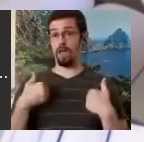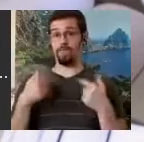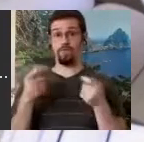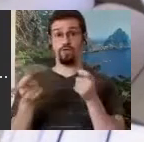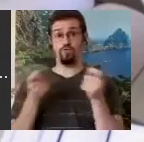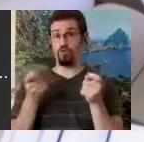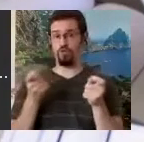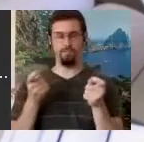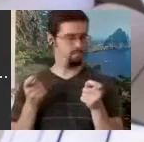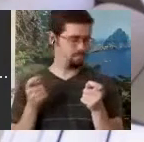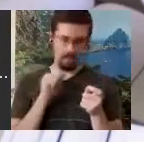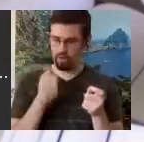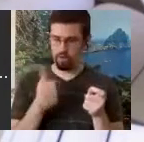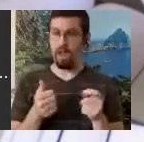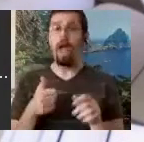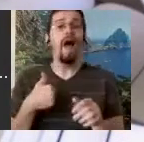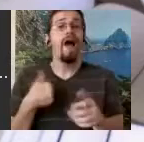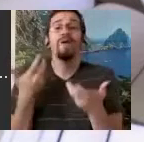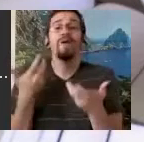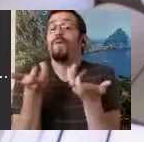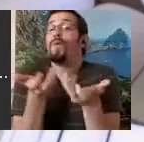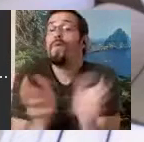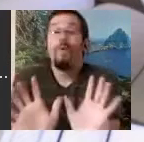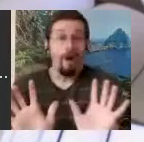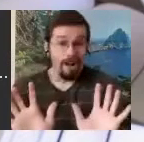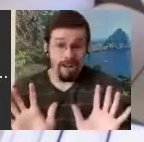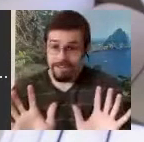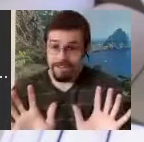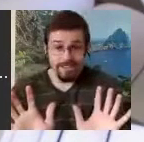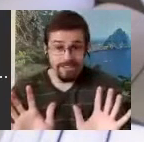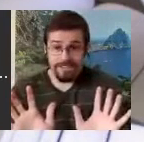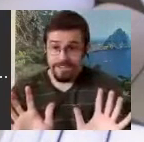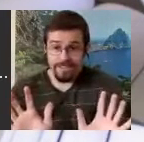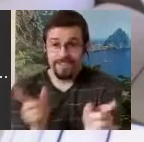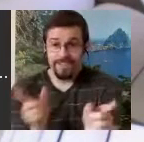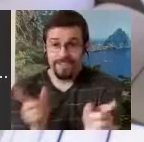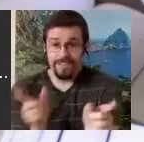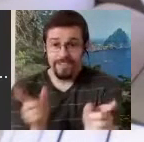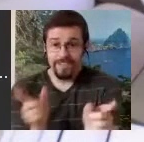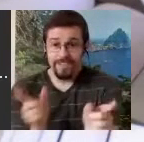want any. I want to make that really really clear. Someone said to me the